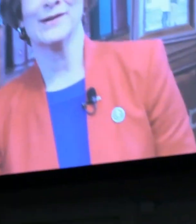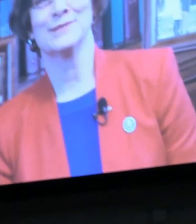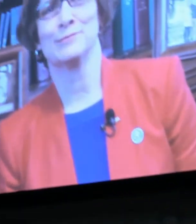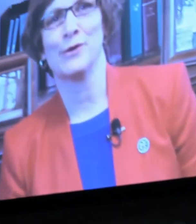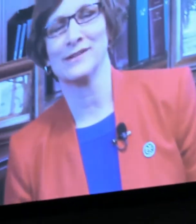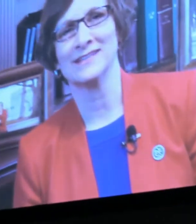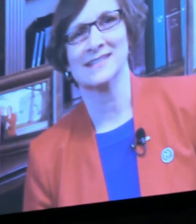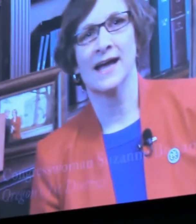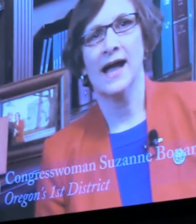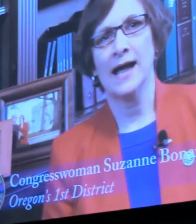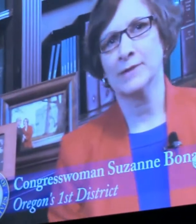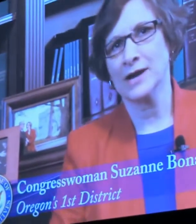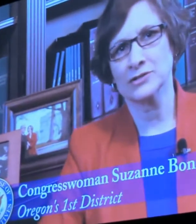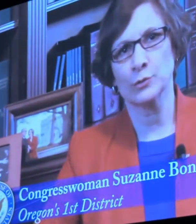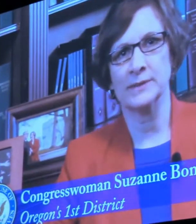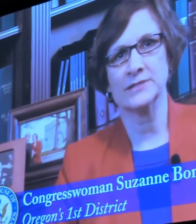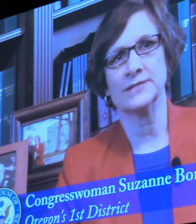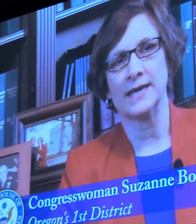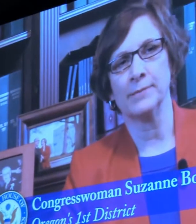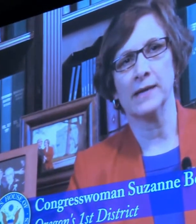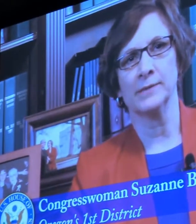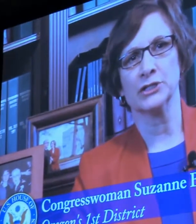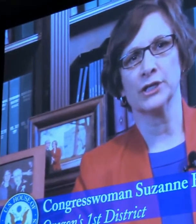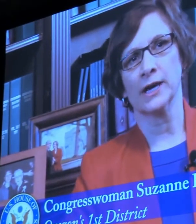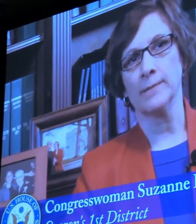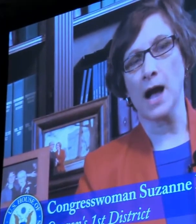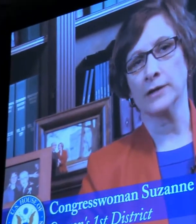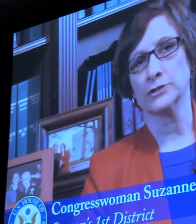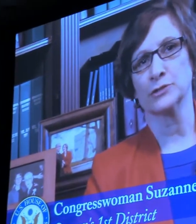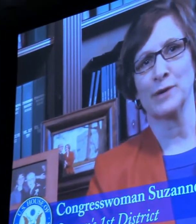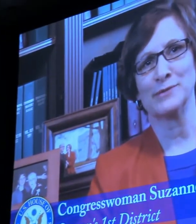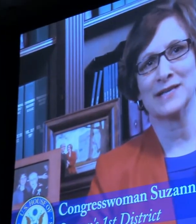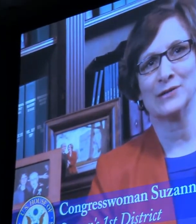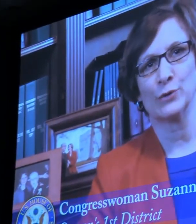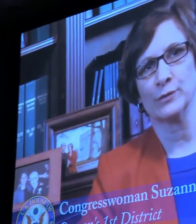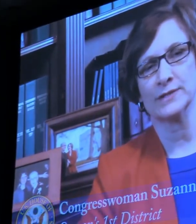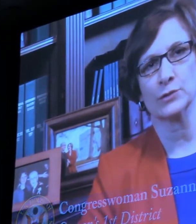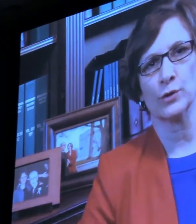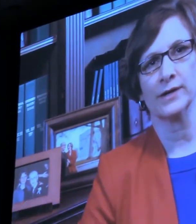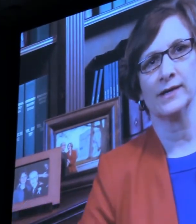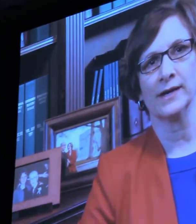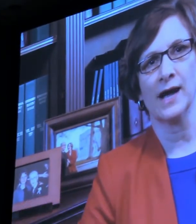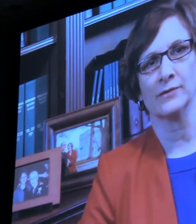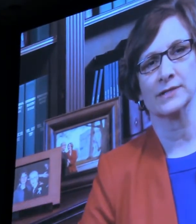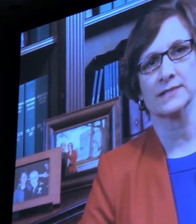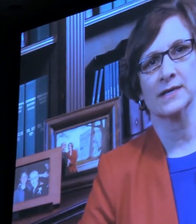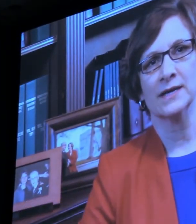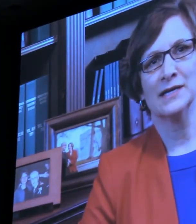Welcome to Portland. I'm Congresswoman Suzanne Bonamici, and I'm honored to represent Northwest Oregon in Congress.